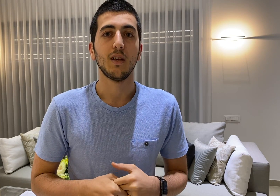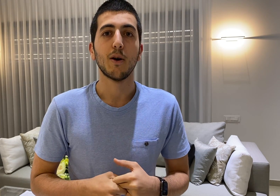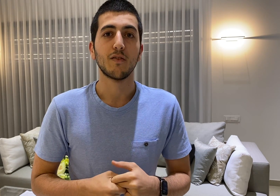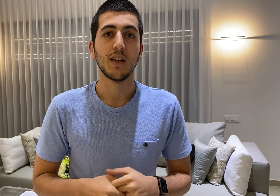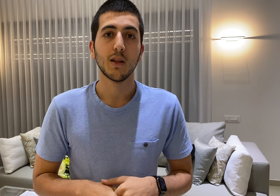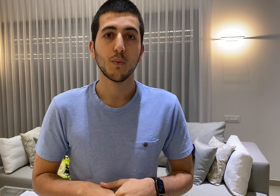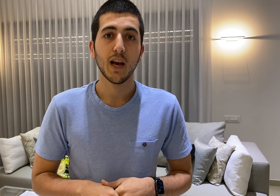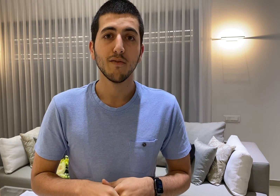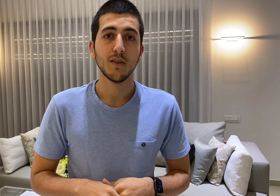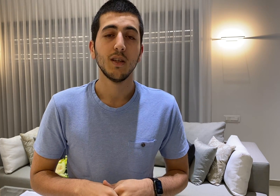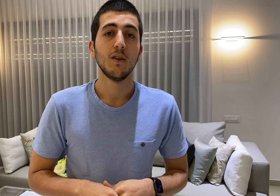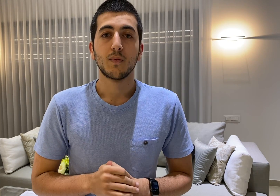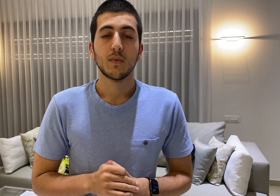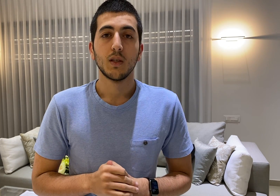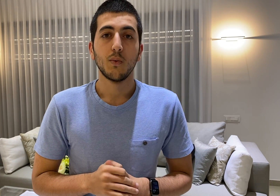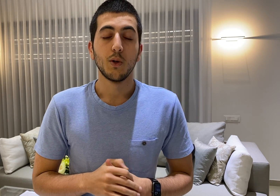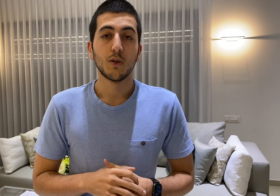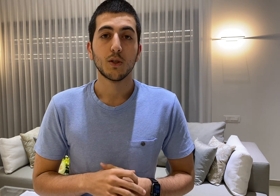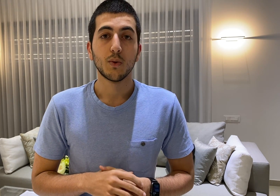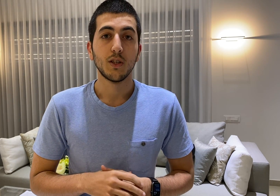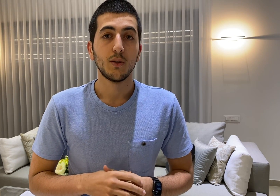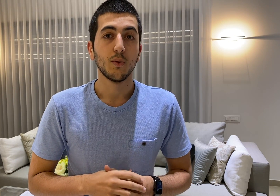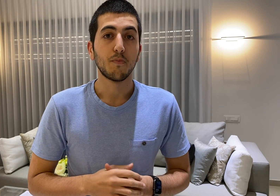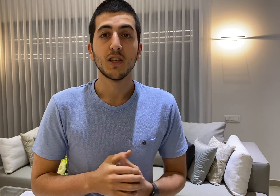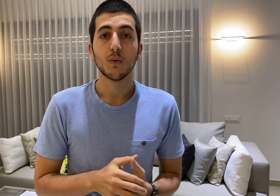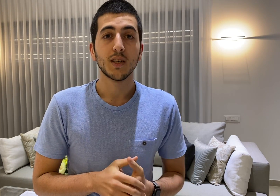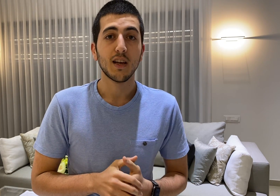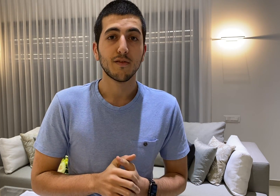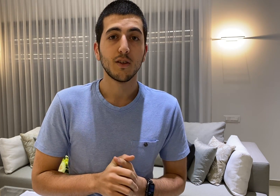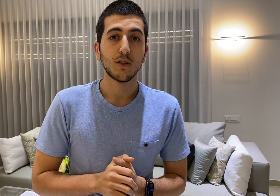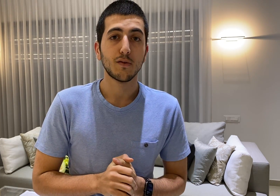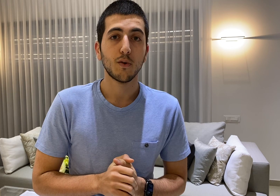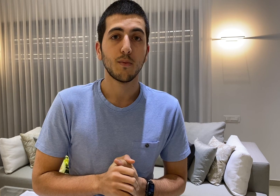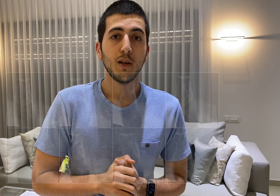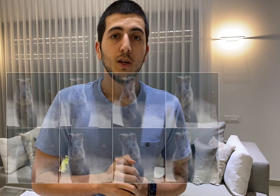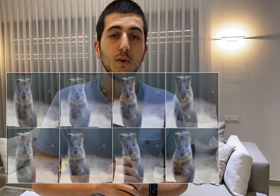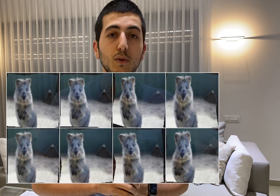amount of data that we have. We also can do a piecewise affine transform which